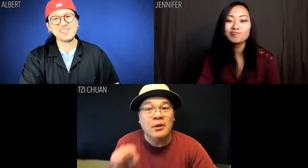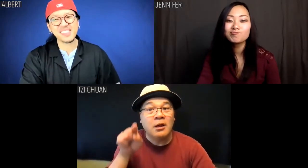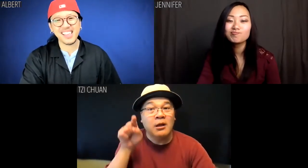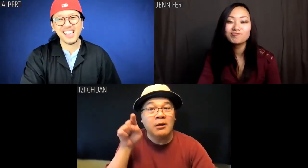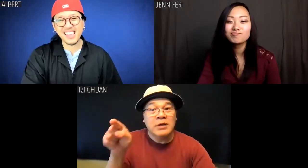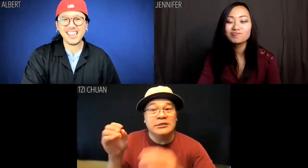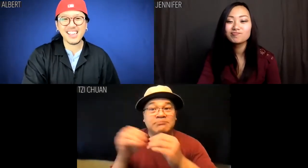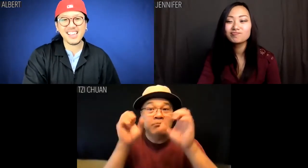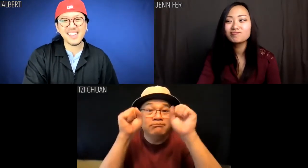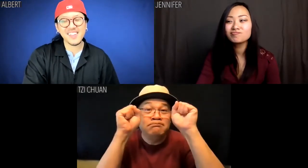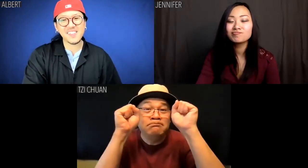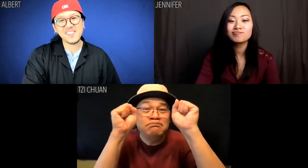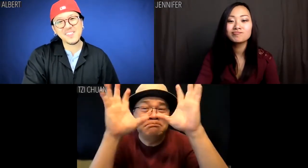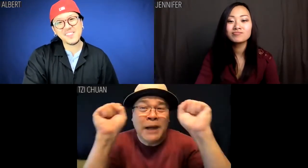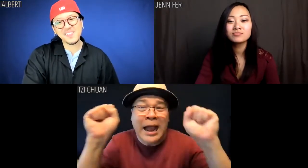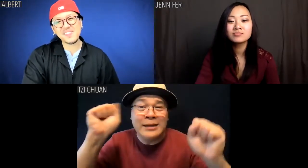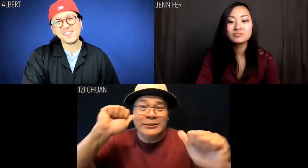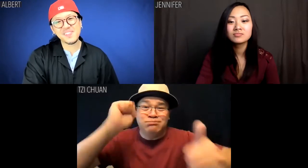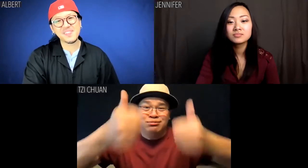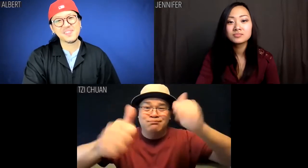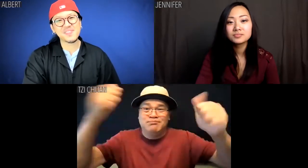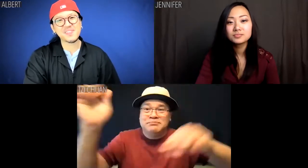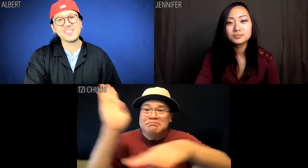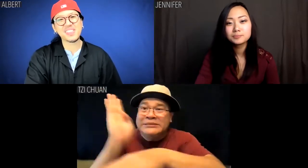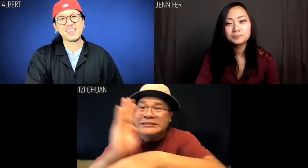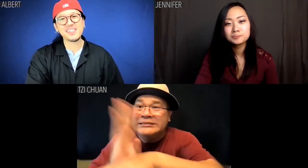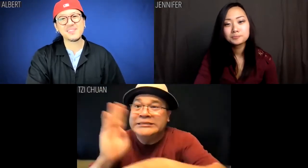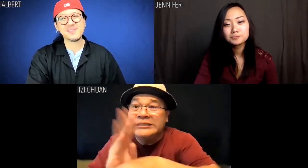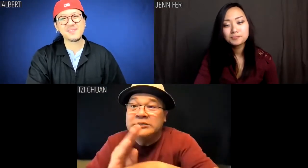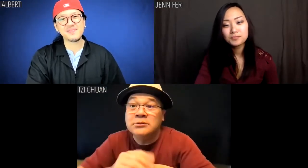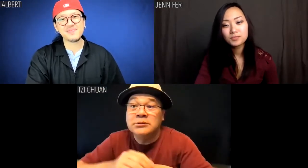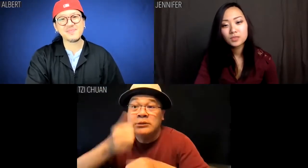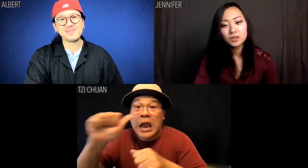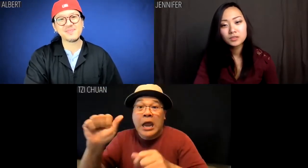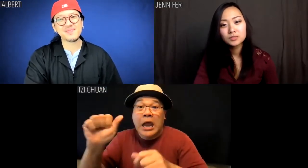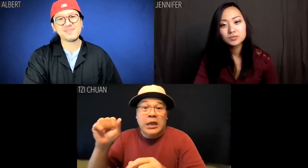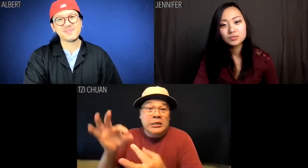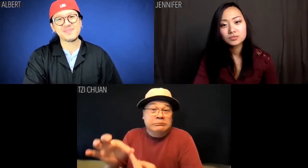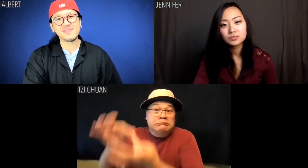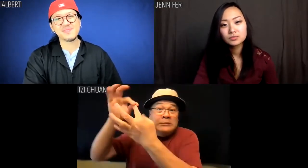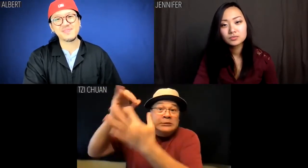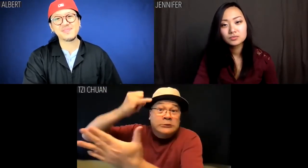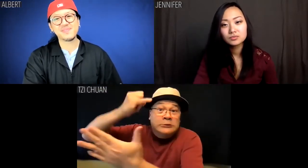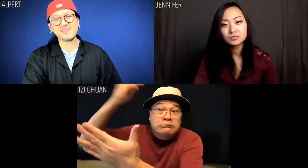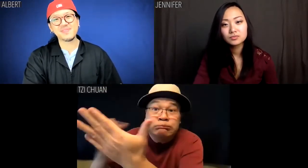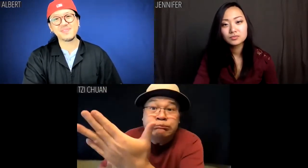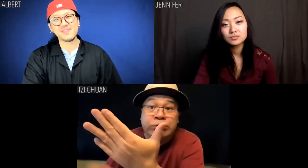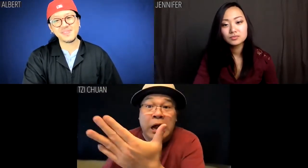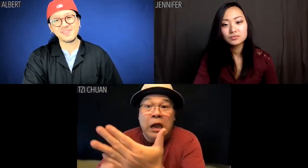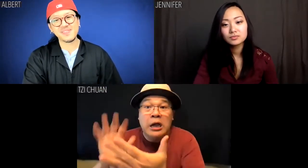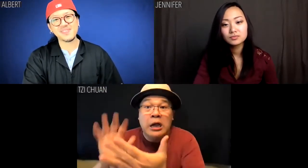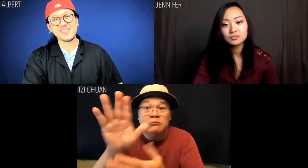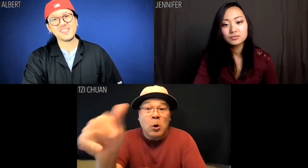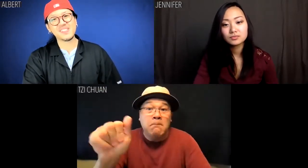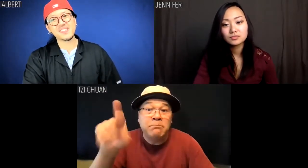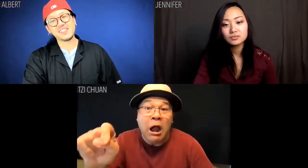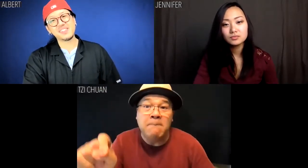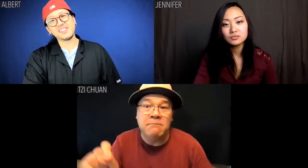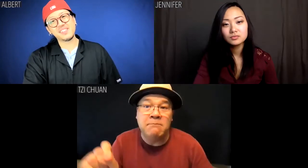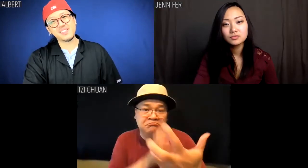Tzi Chuan: Then there's also an amazing level of industry here. You can have anything custom-made to adorn your flat: